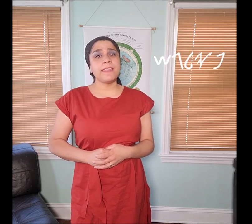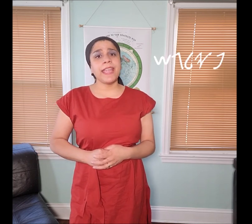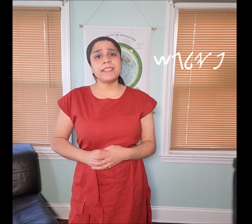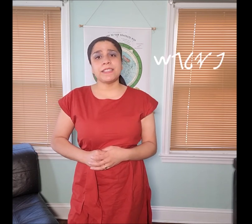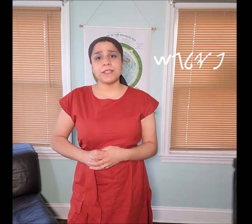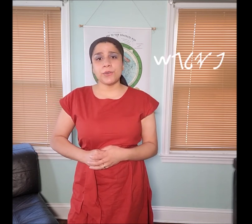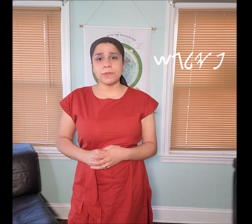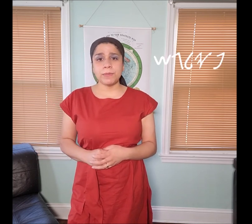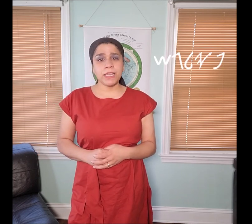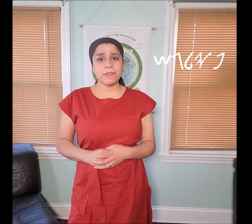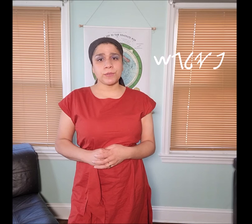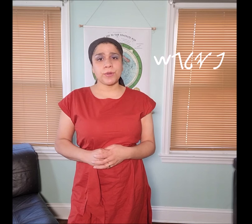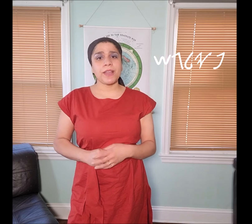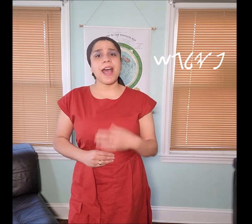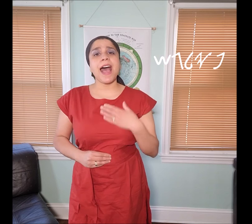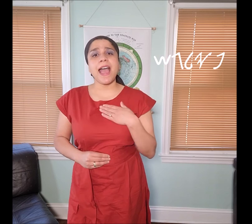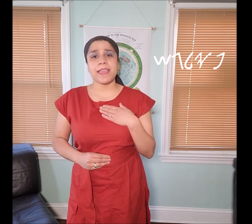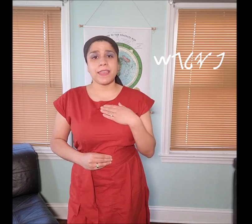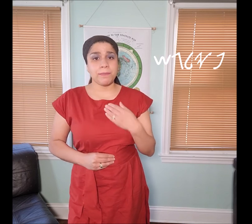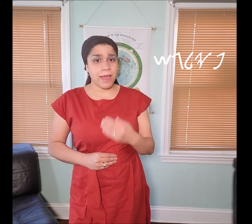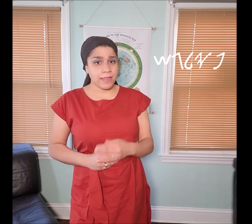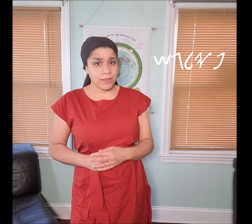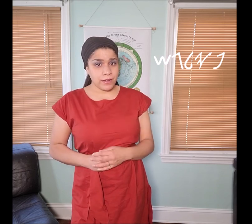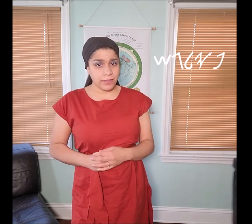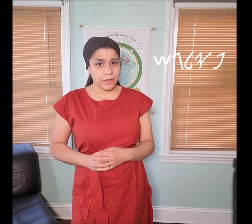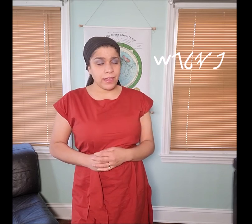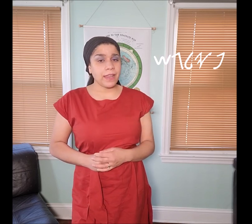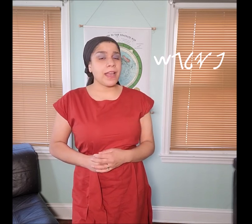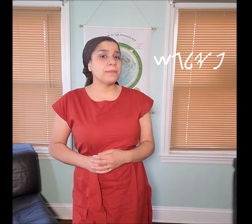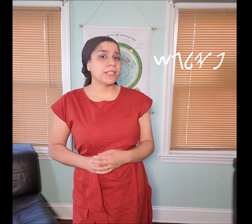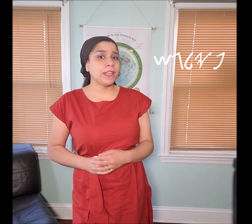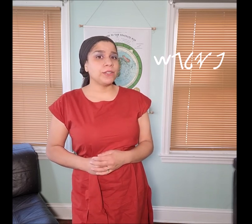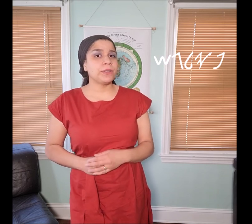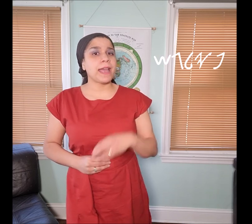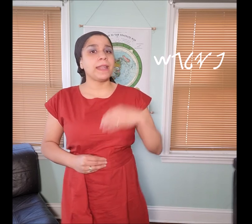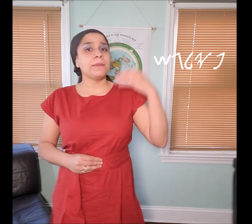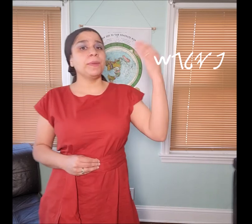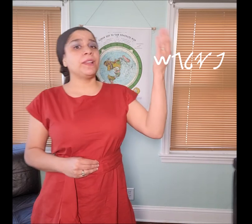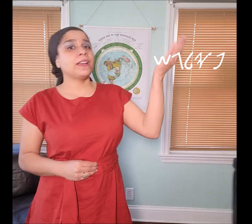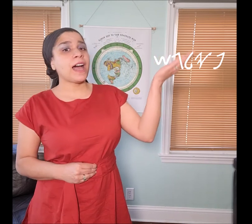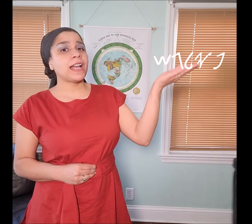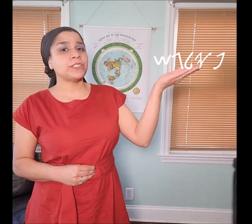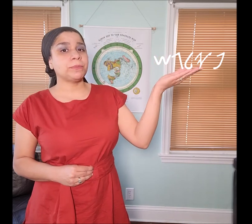They didn't know the meaning of this word. I am Itharey and I’m telling you that “𐤐𐤉𐤋𐤂𐤔 peylgash”